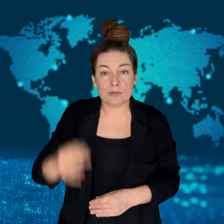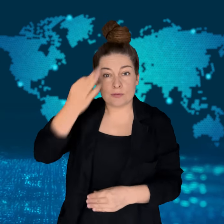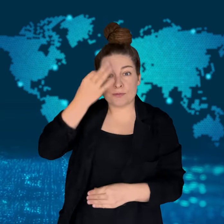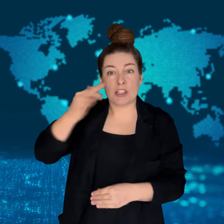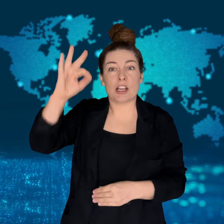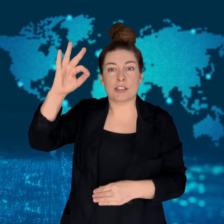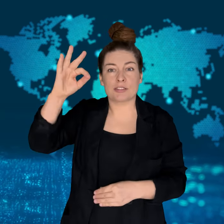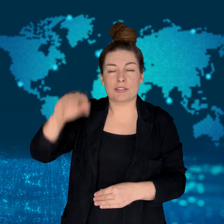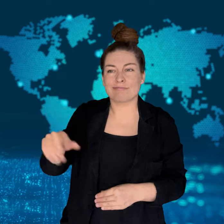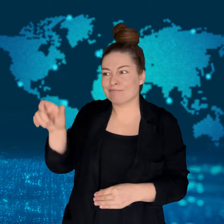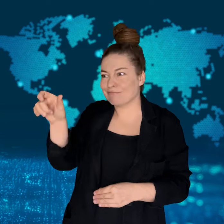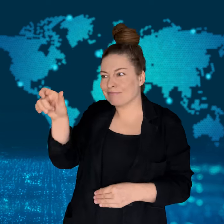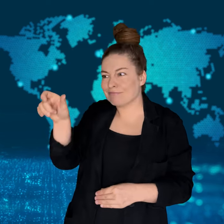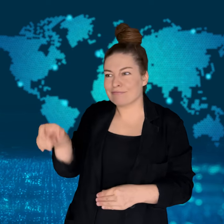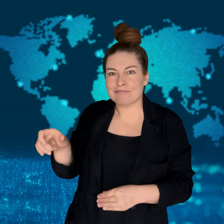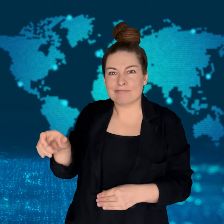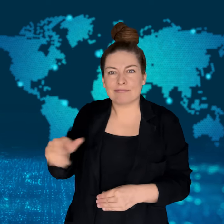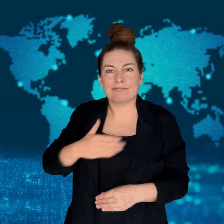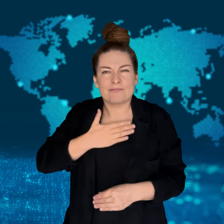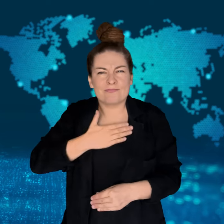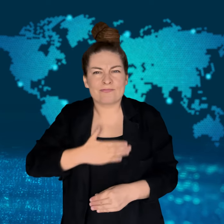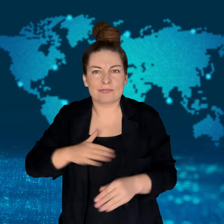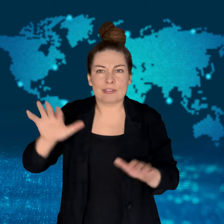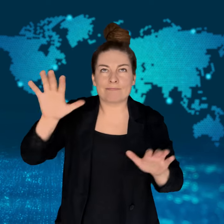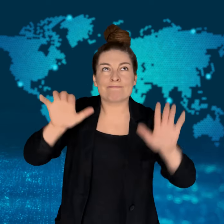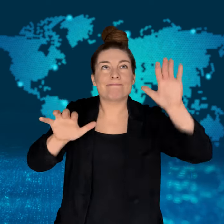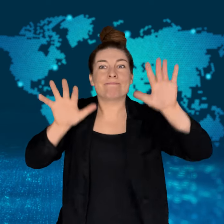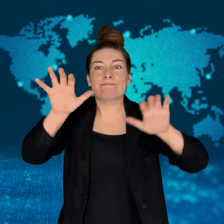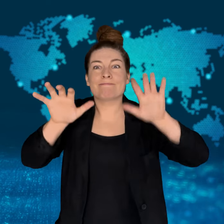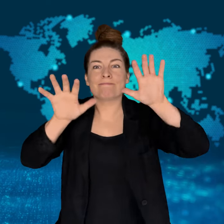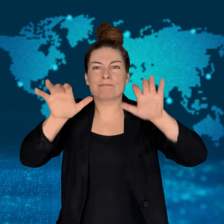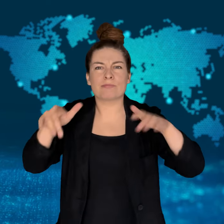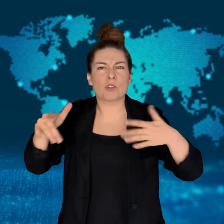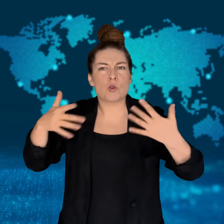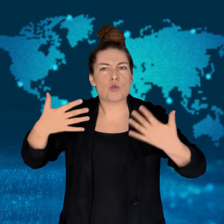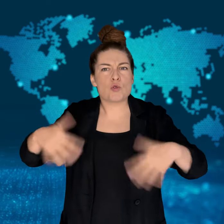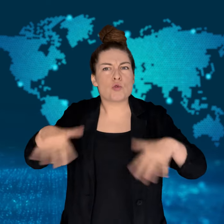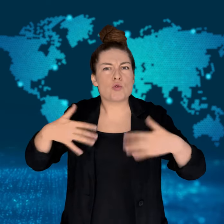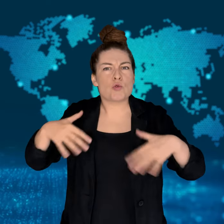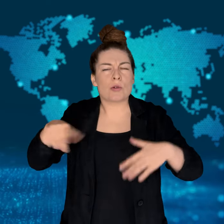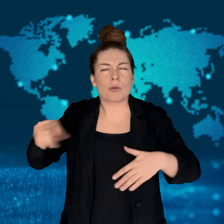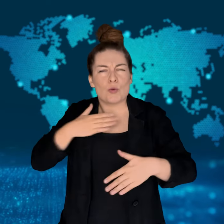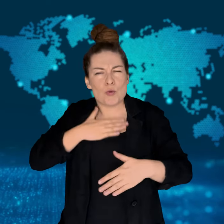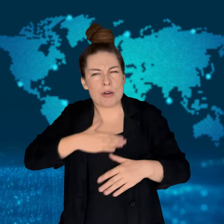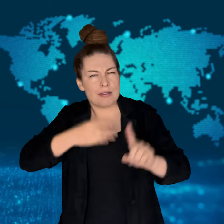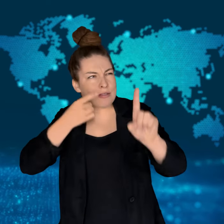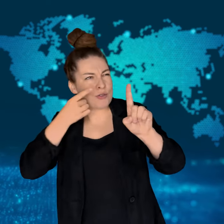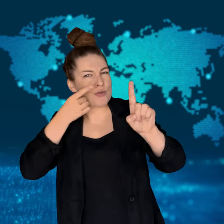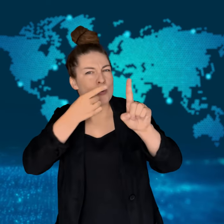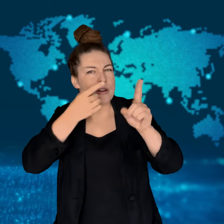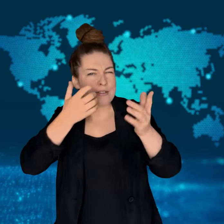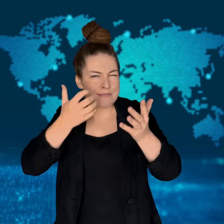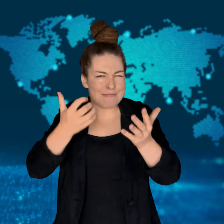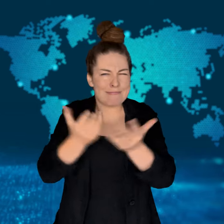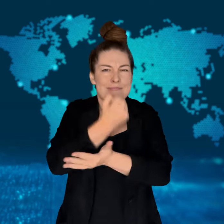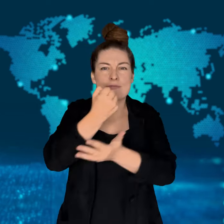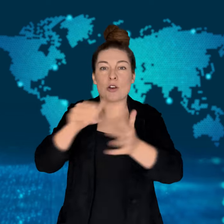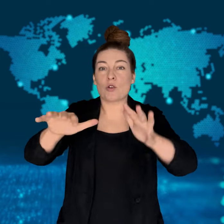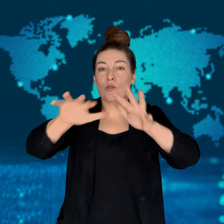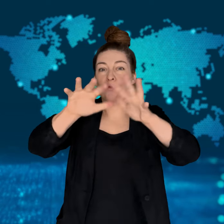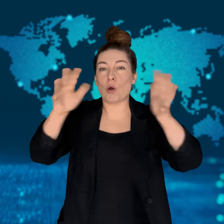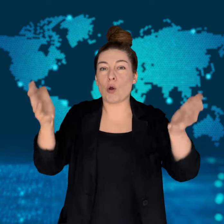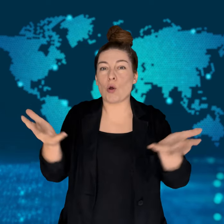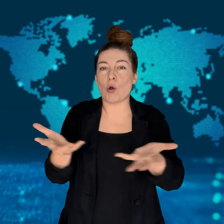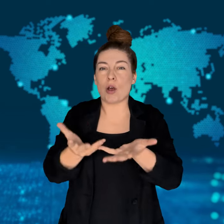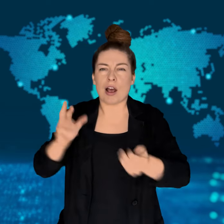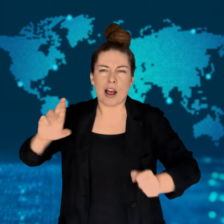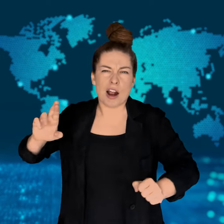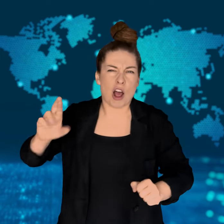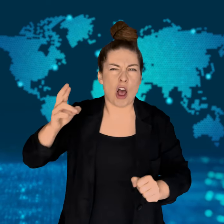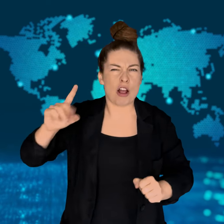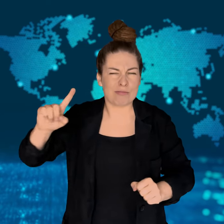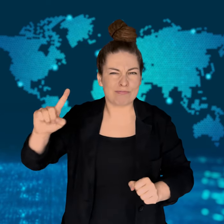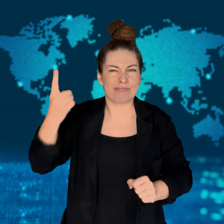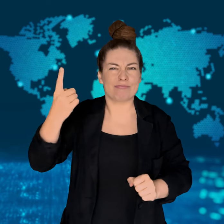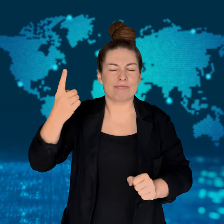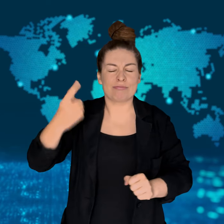Climber attempts world record